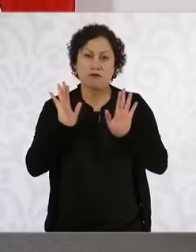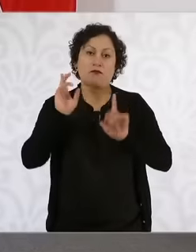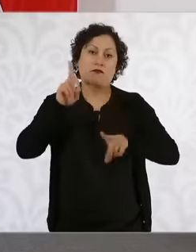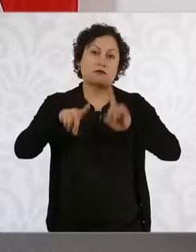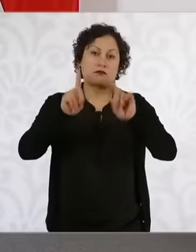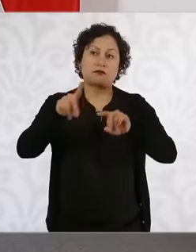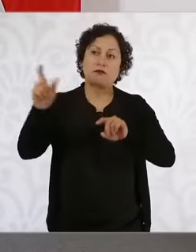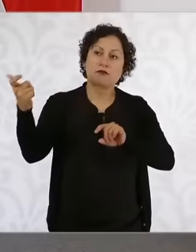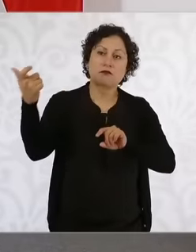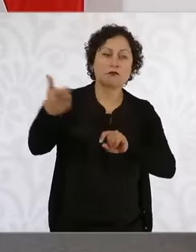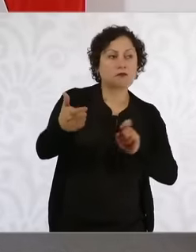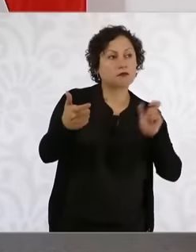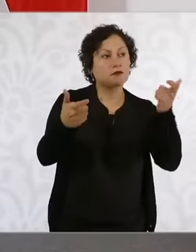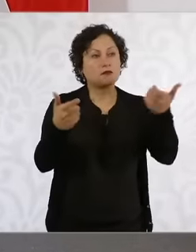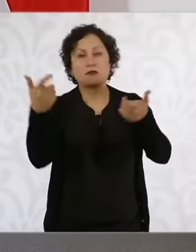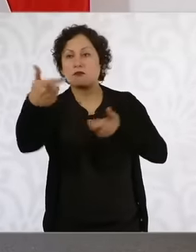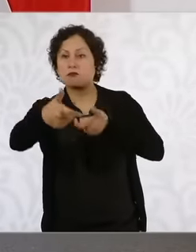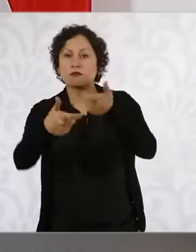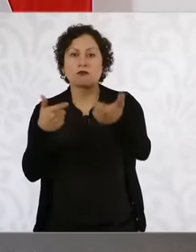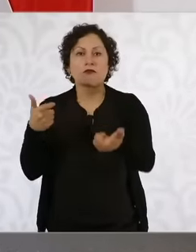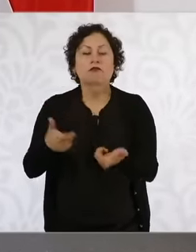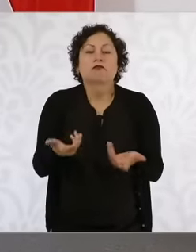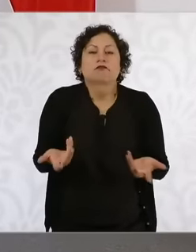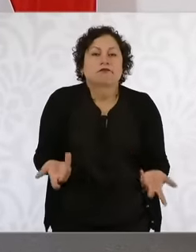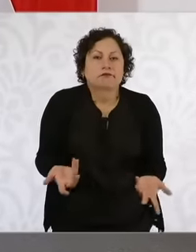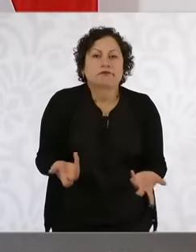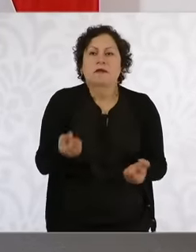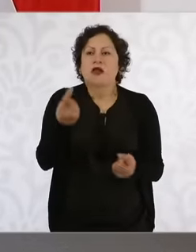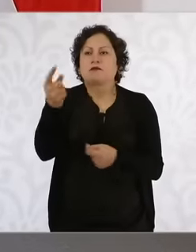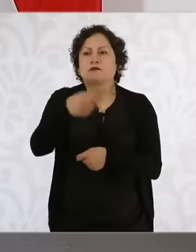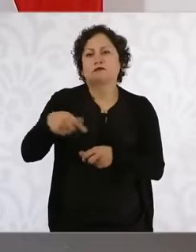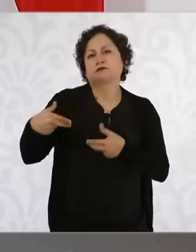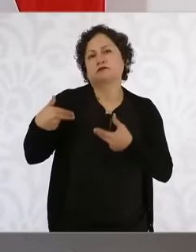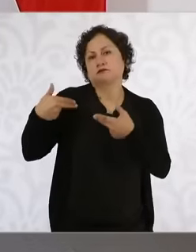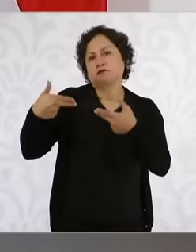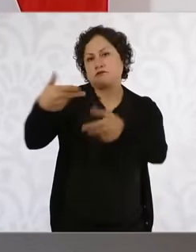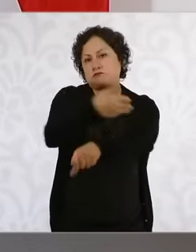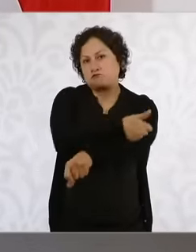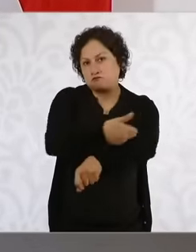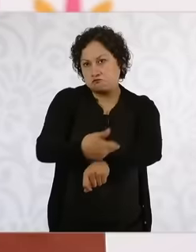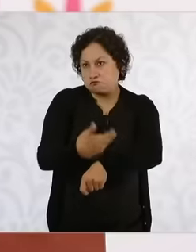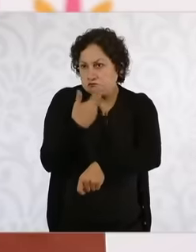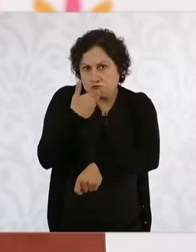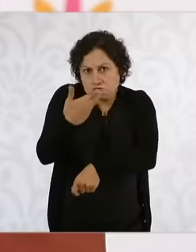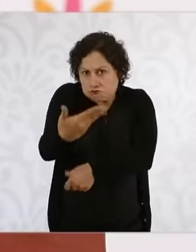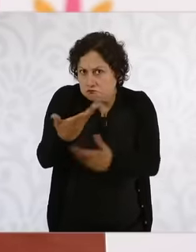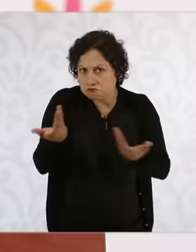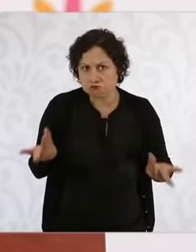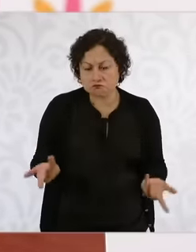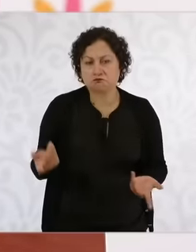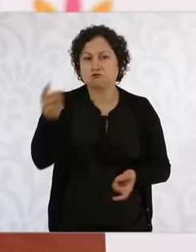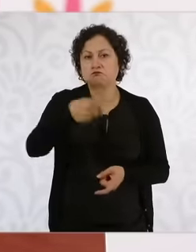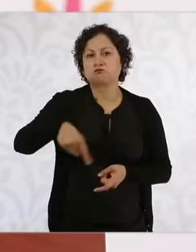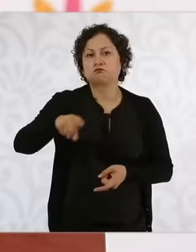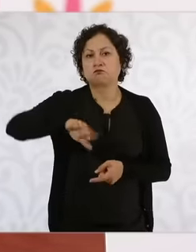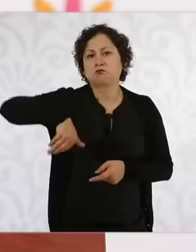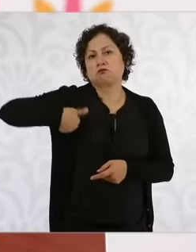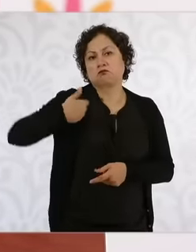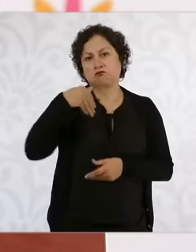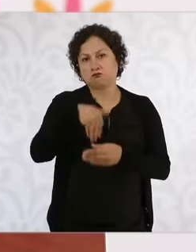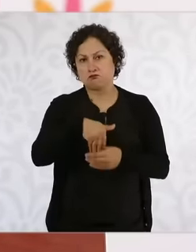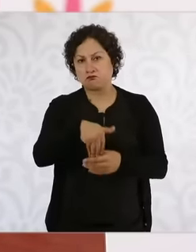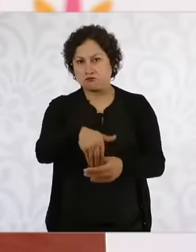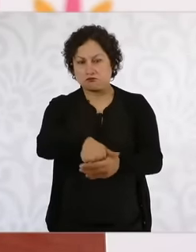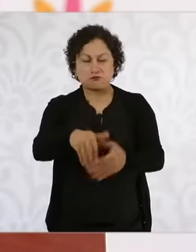case there are people who may have well-earned family resources, eh, and also the other